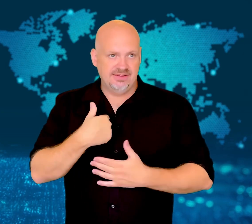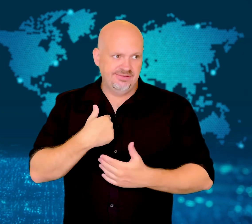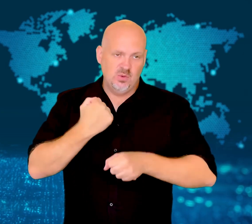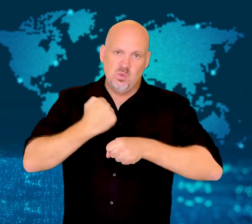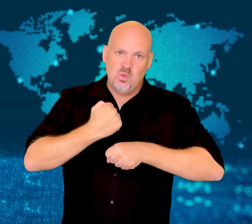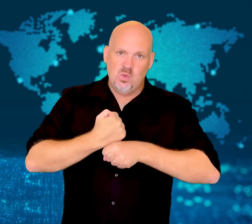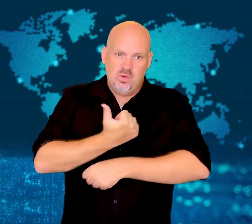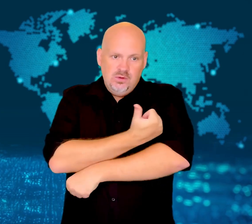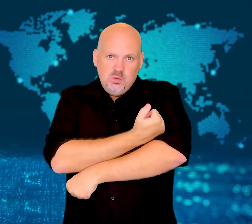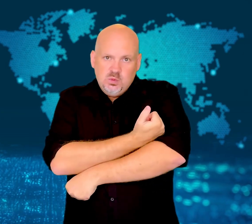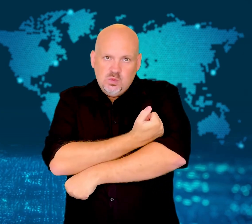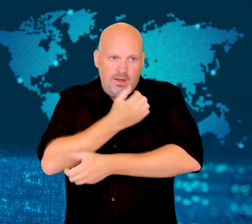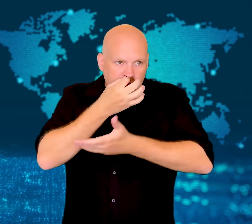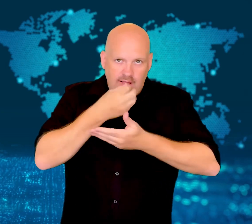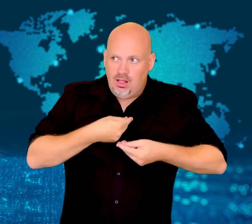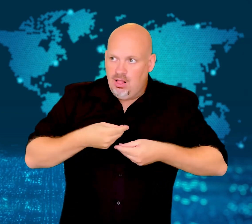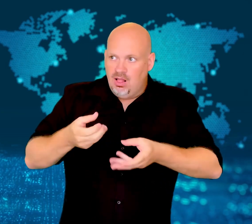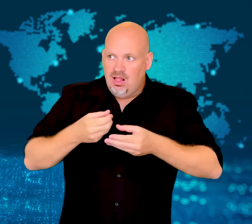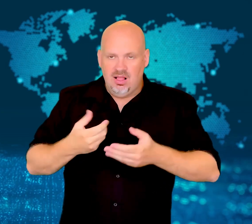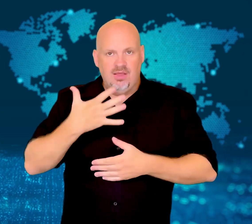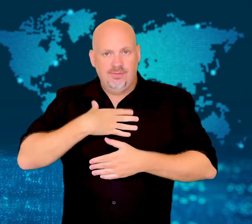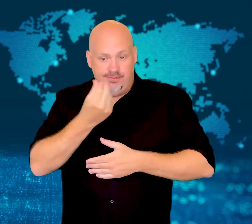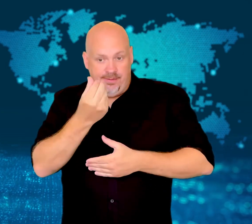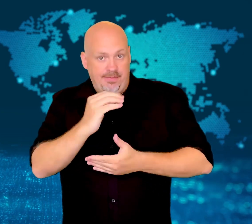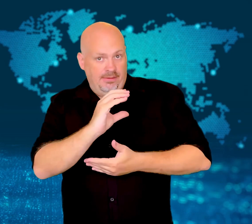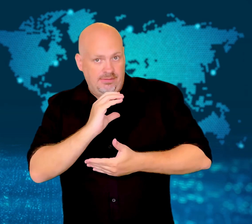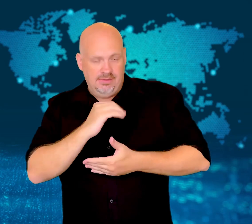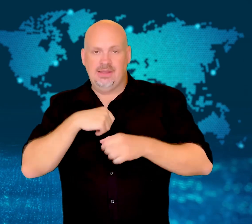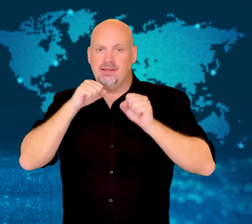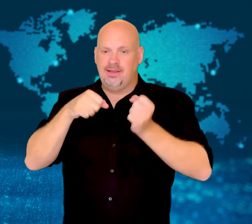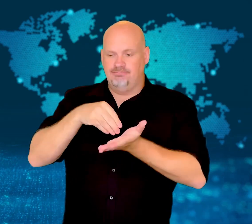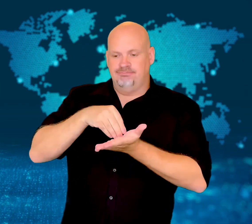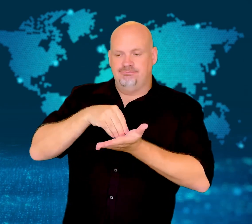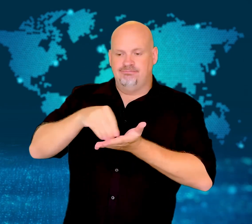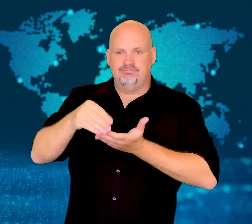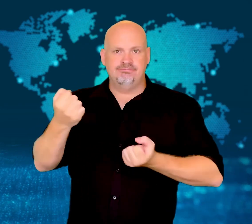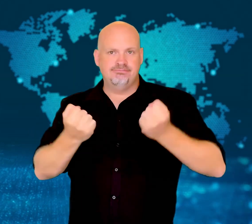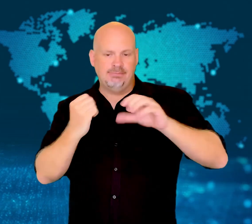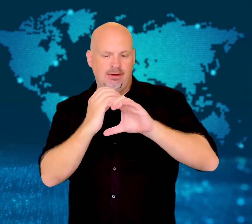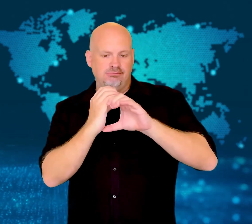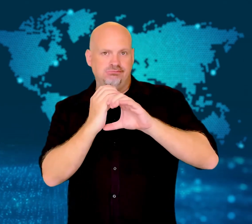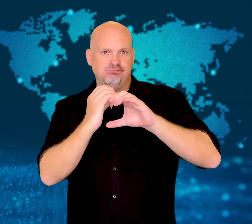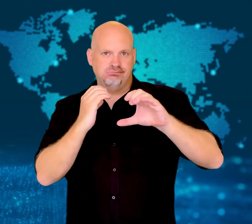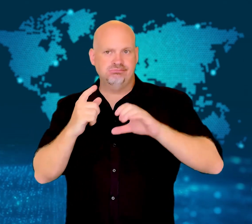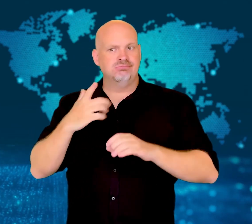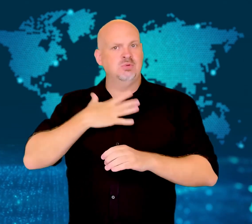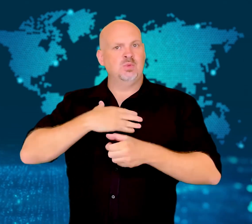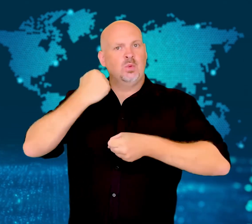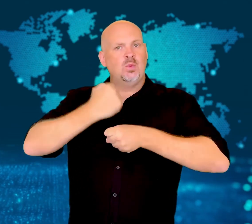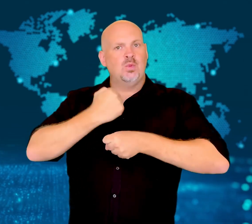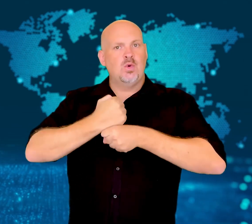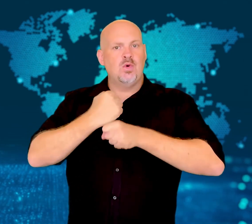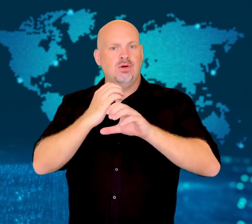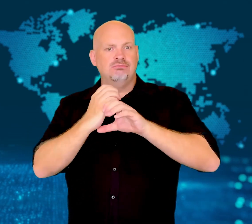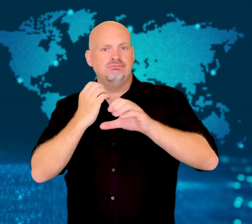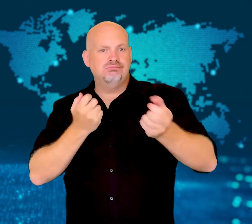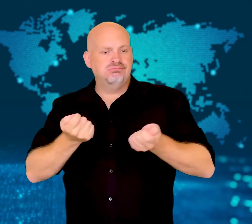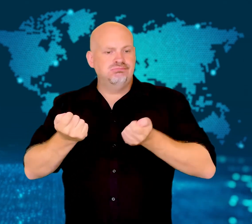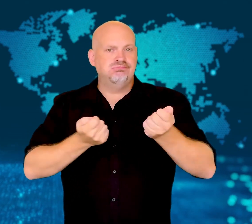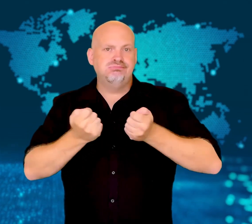He said he began to work as a drug courier so he could purchase a shuttle bus for